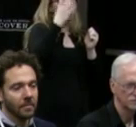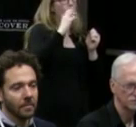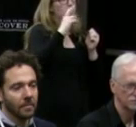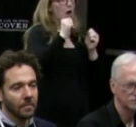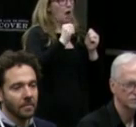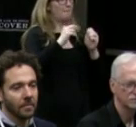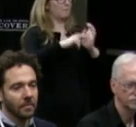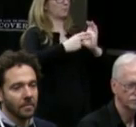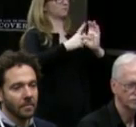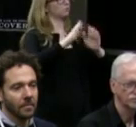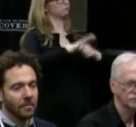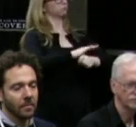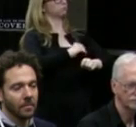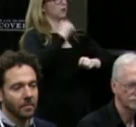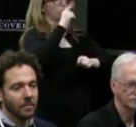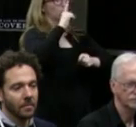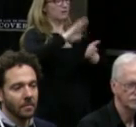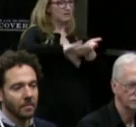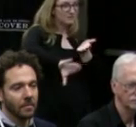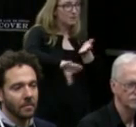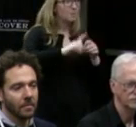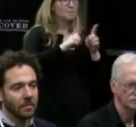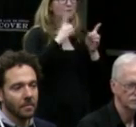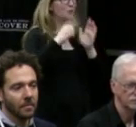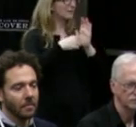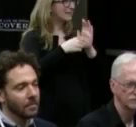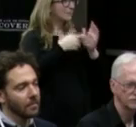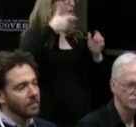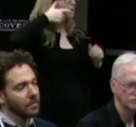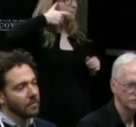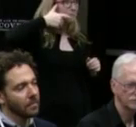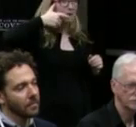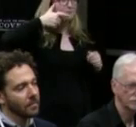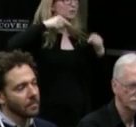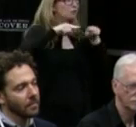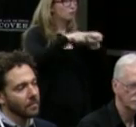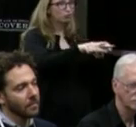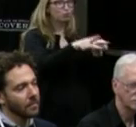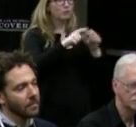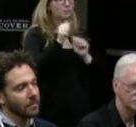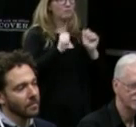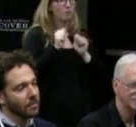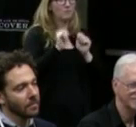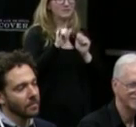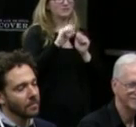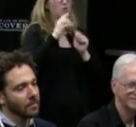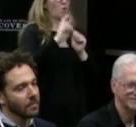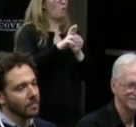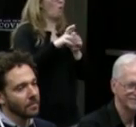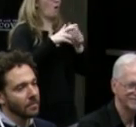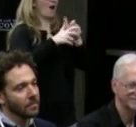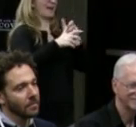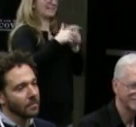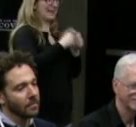I'm talking about things like a talking headset during tech. It's a really poorly lit backstage during tech so you can't really sign